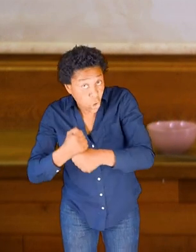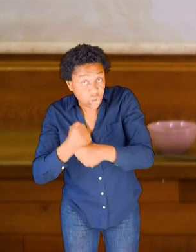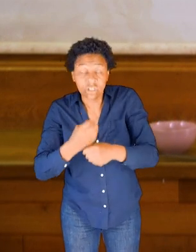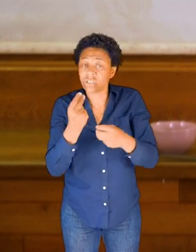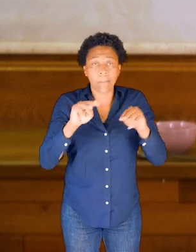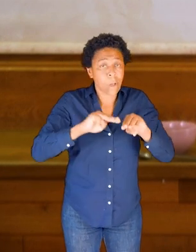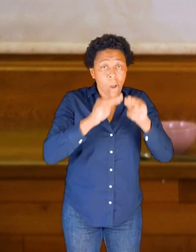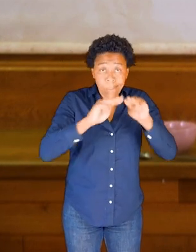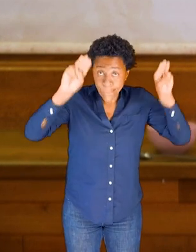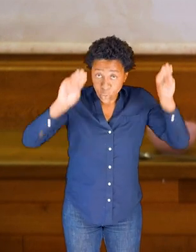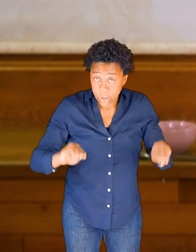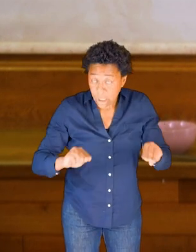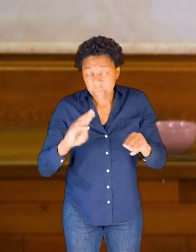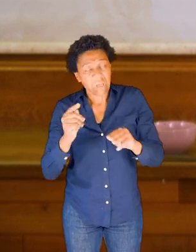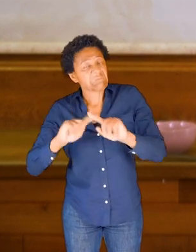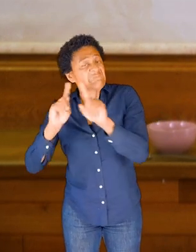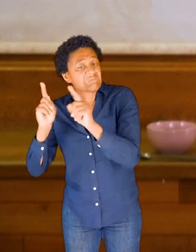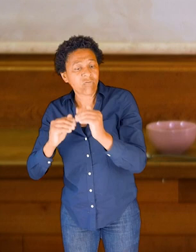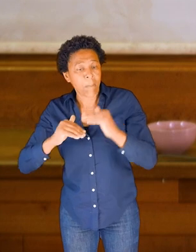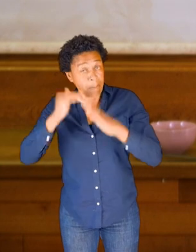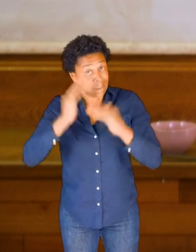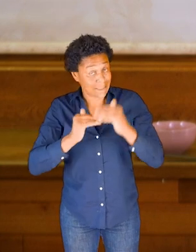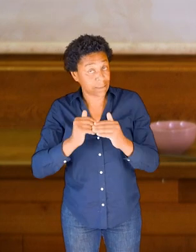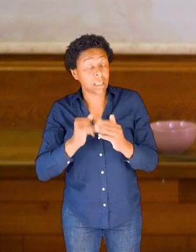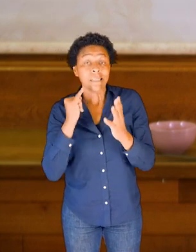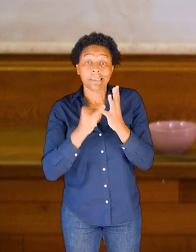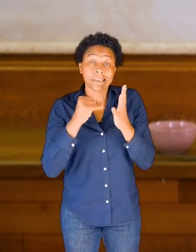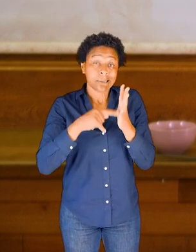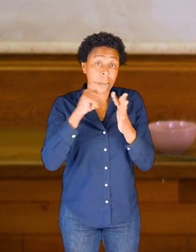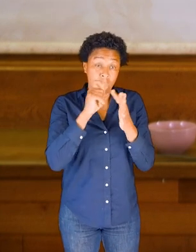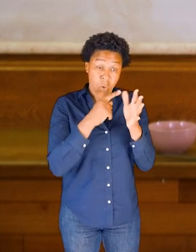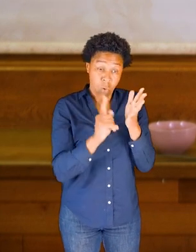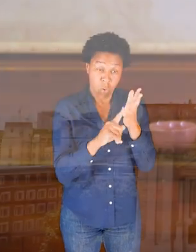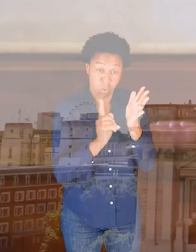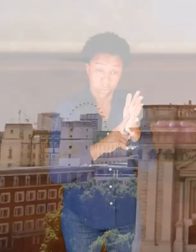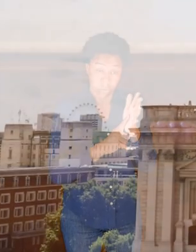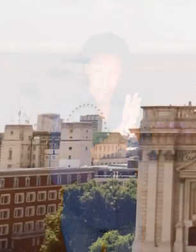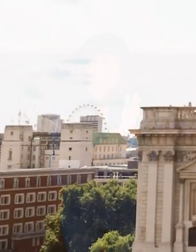On the top of St Paul's Cathedral, there is a big dome. And you can see that on your screen now.